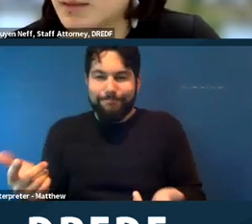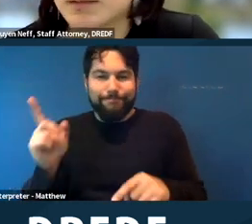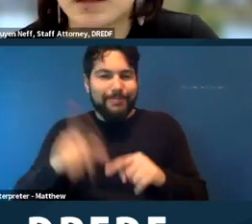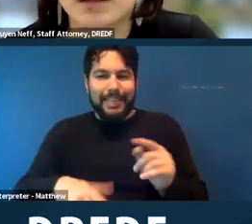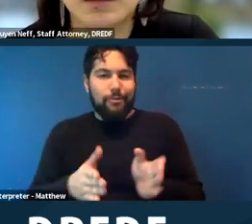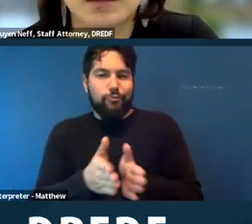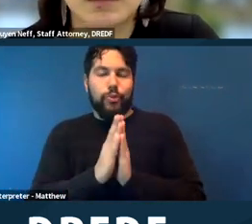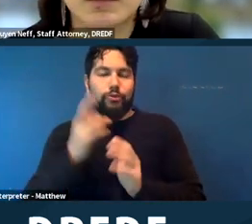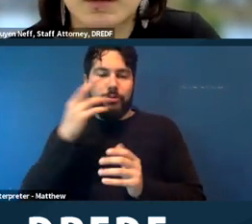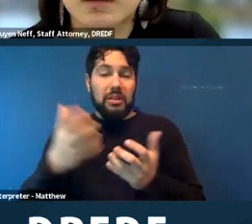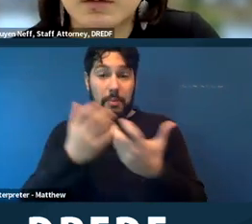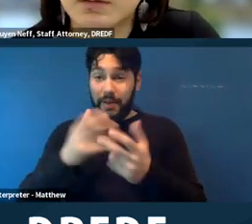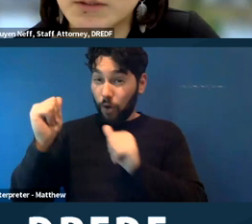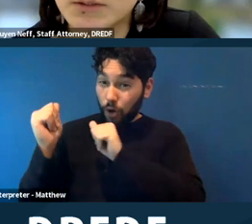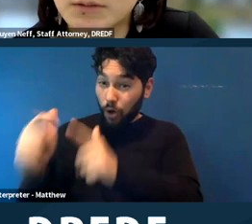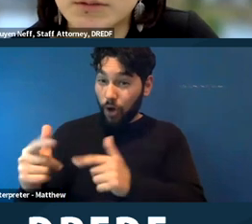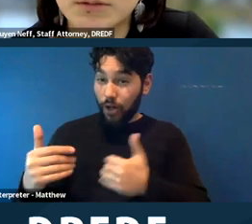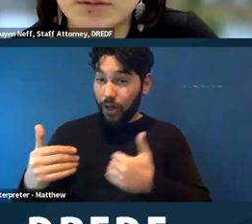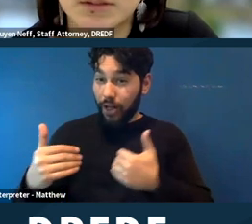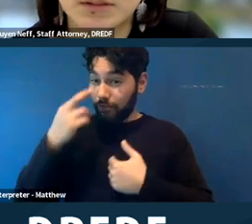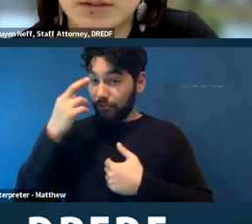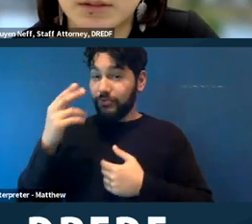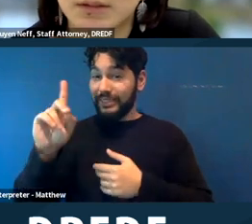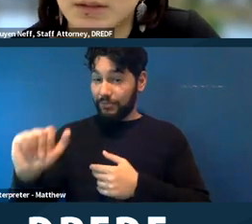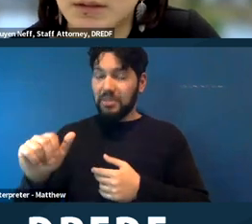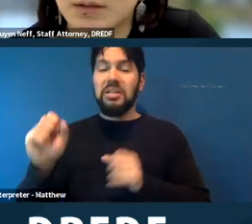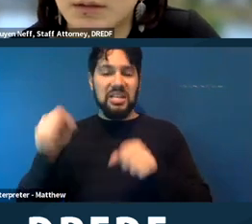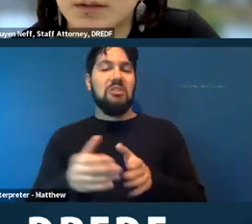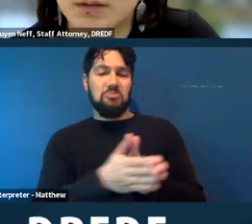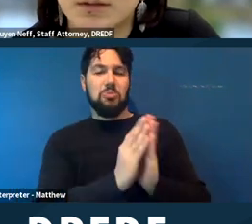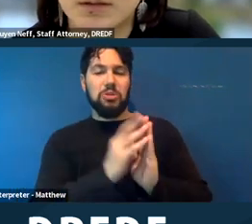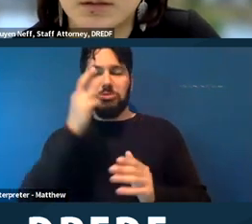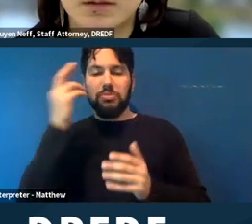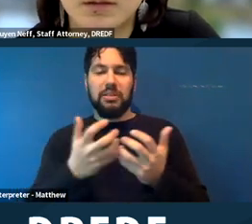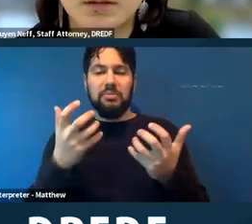Are there other questions? >> There's a raised hand, and I